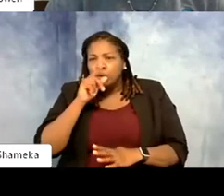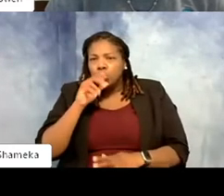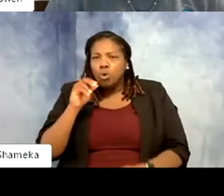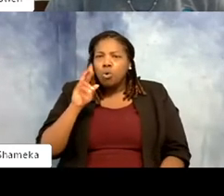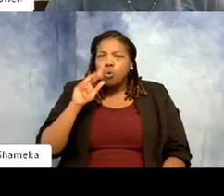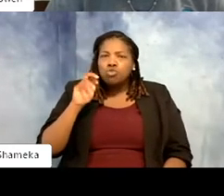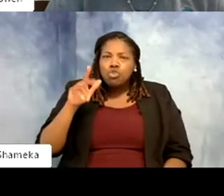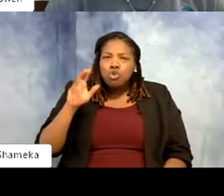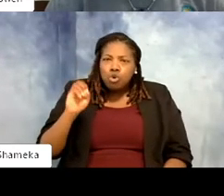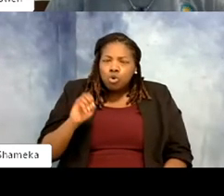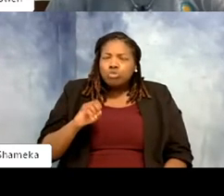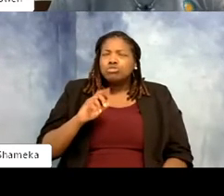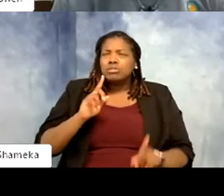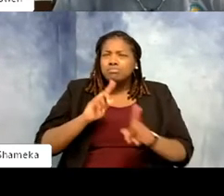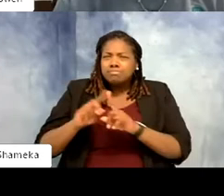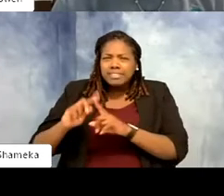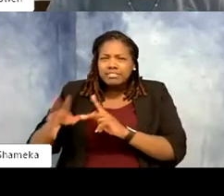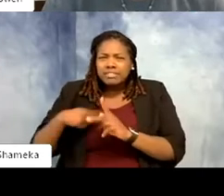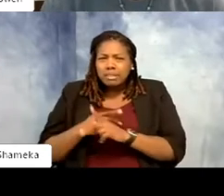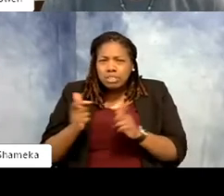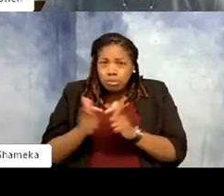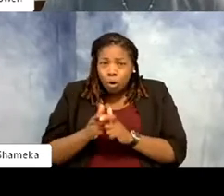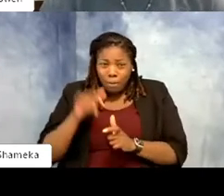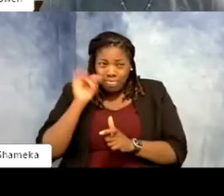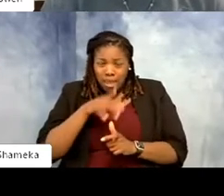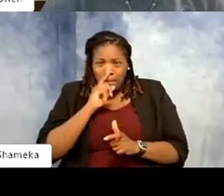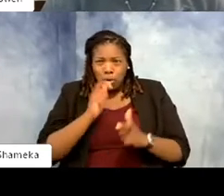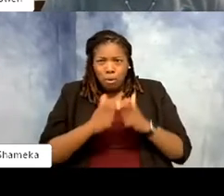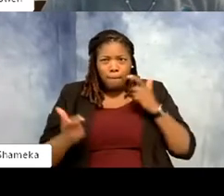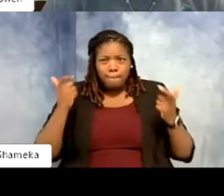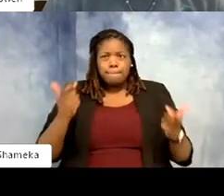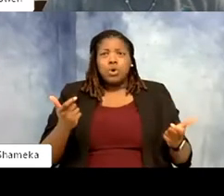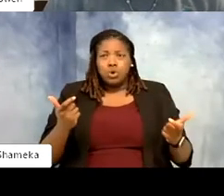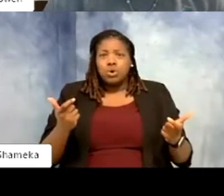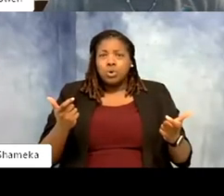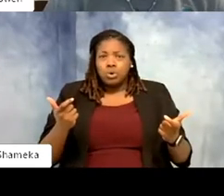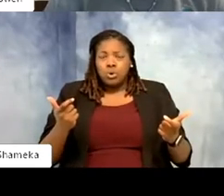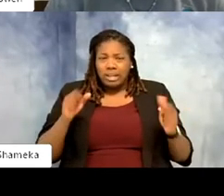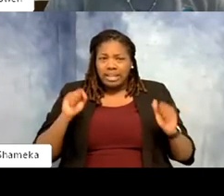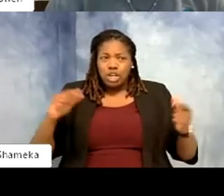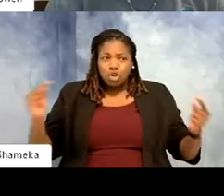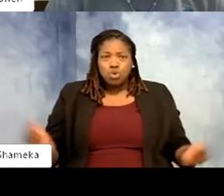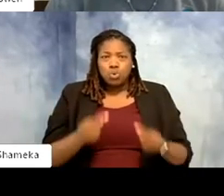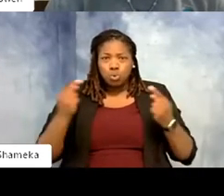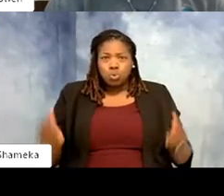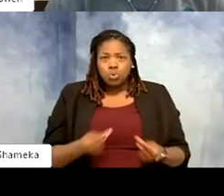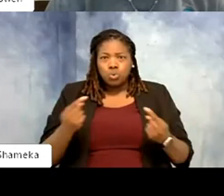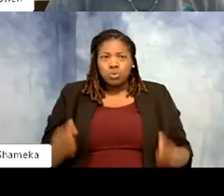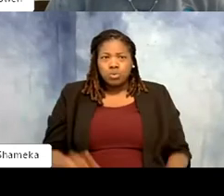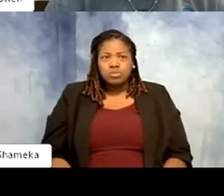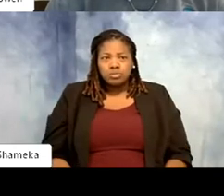thrush and things like that. But these are large birds that can still hurt us, potentially. >>Gwen: Yes.